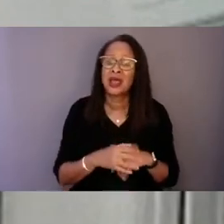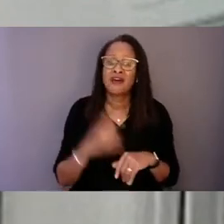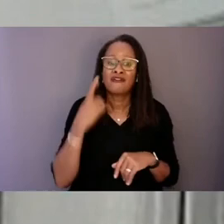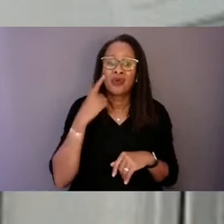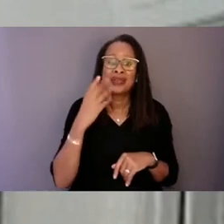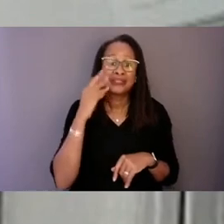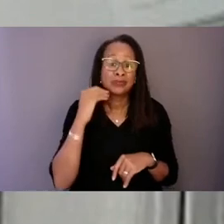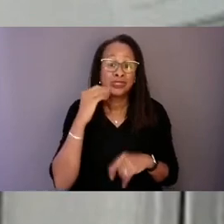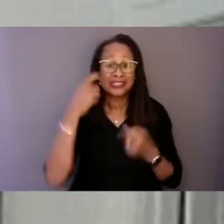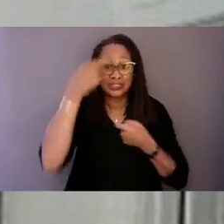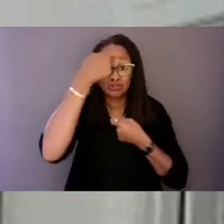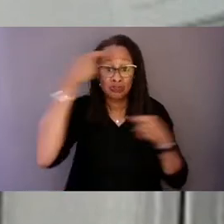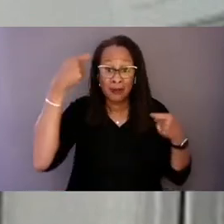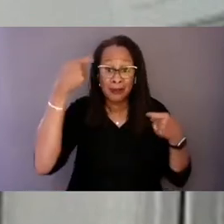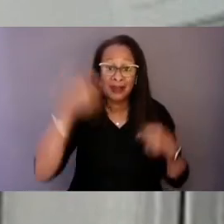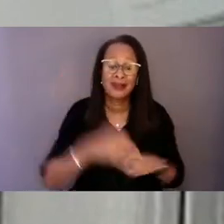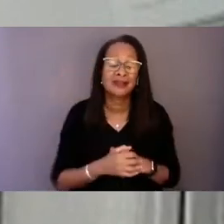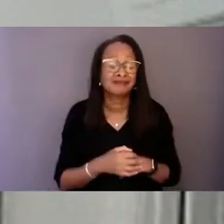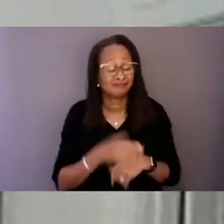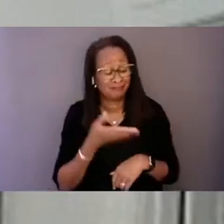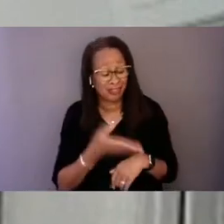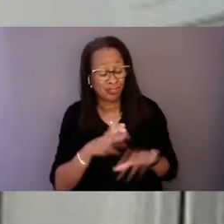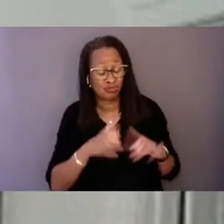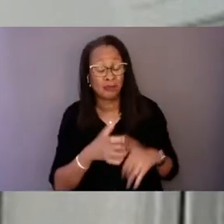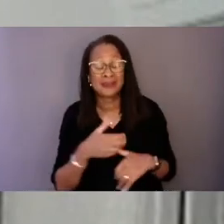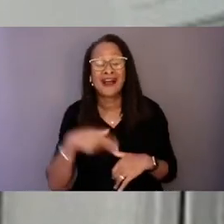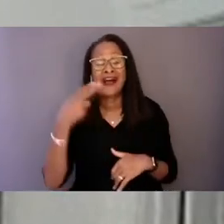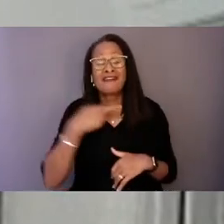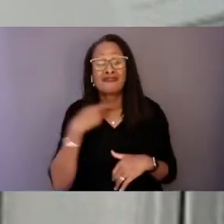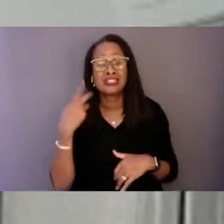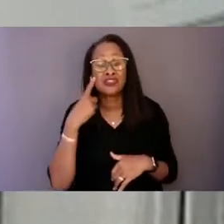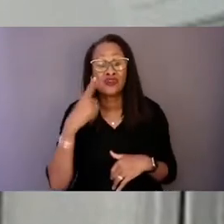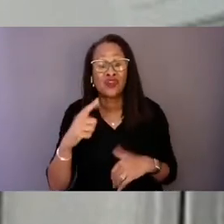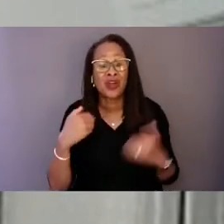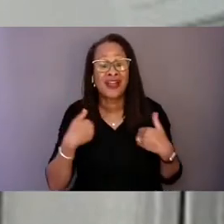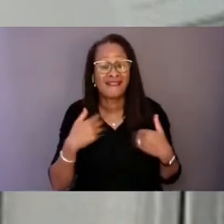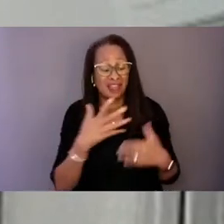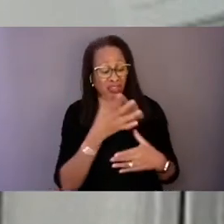they are high risk for having their rights violated,